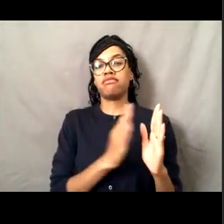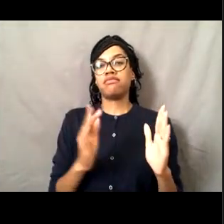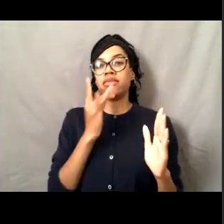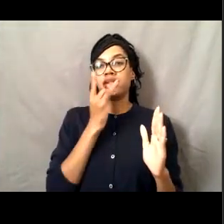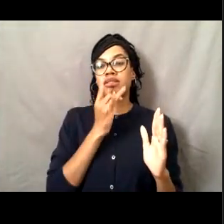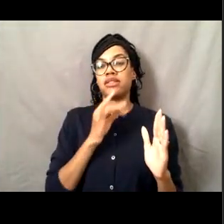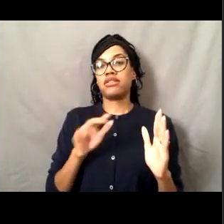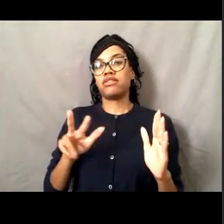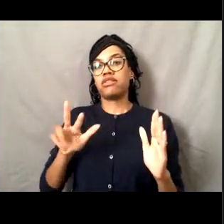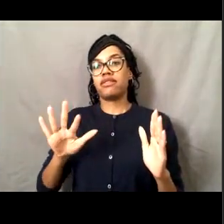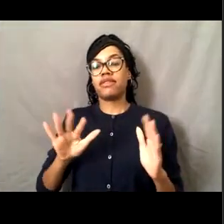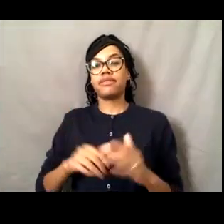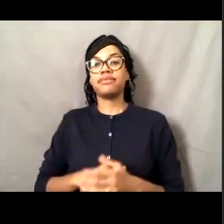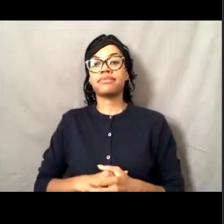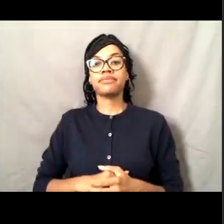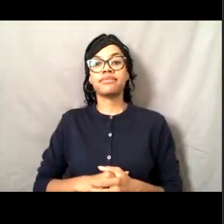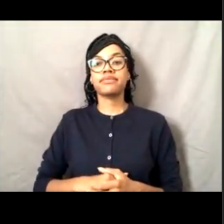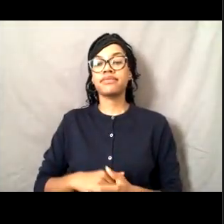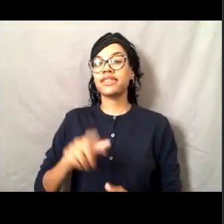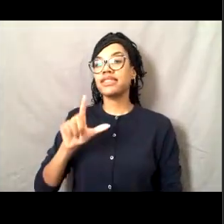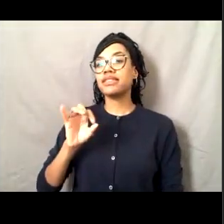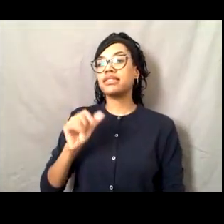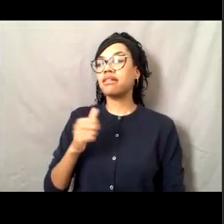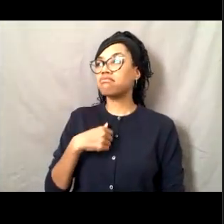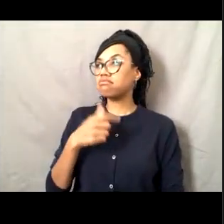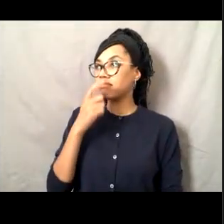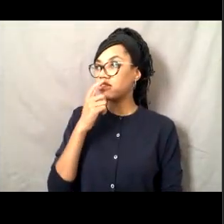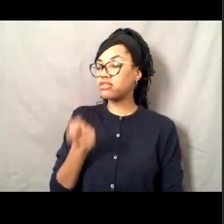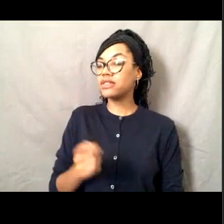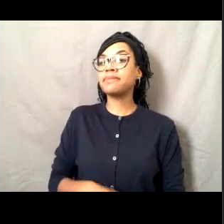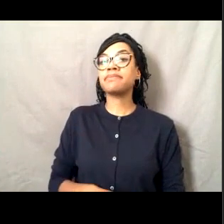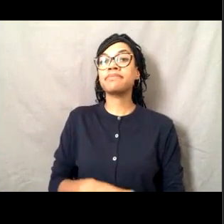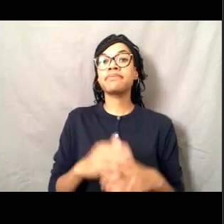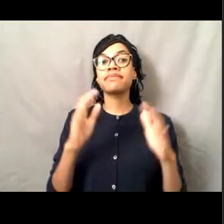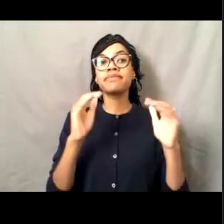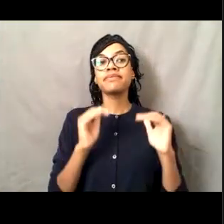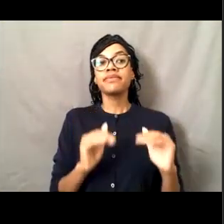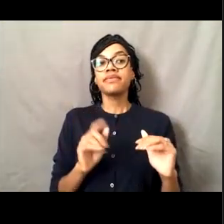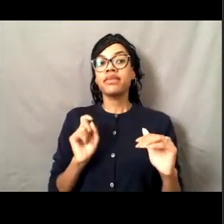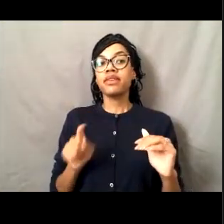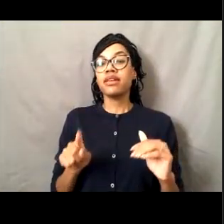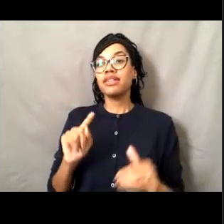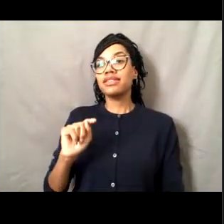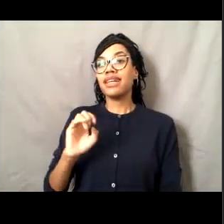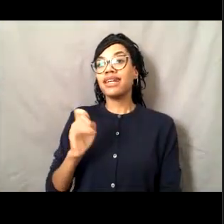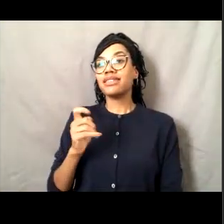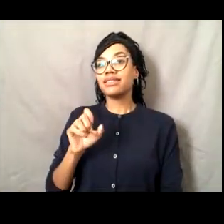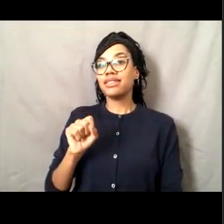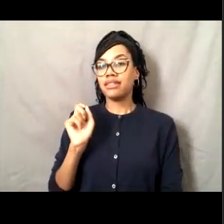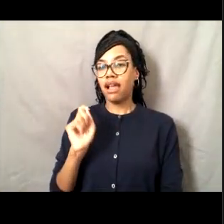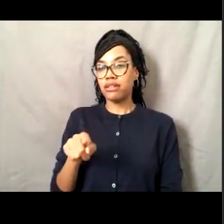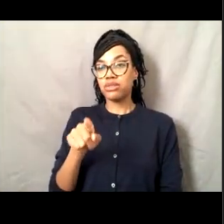[Lisa] Okay. That's interesting. So Texas was wondering, you mentioned having a first choice for your sea assignment.